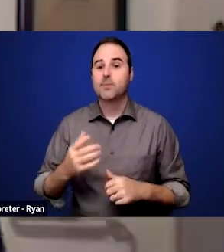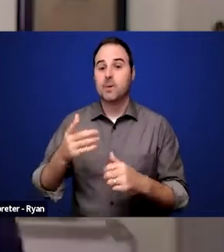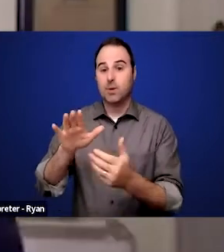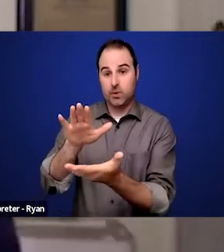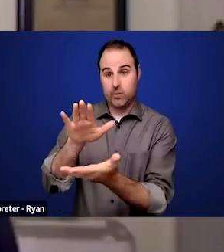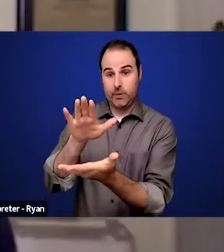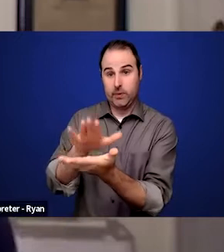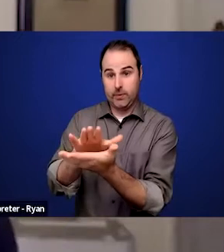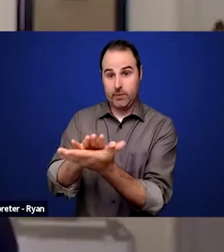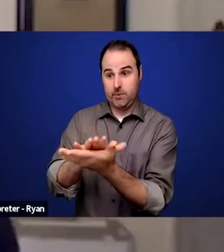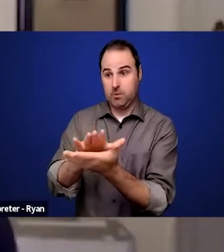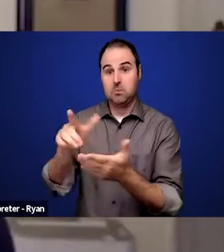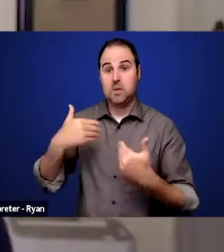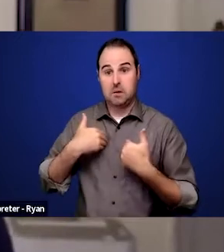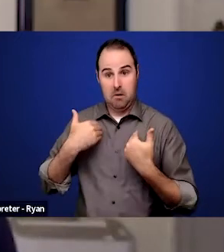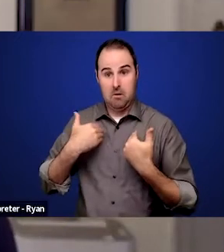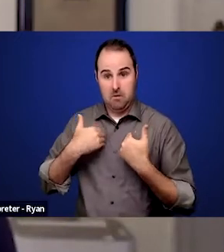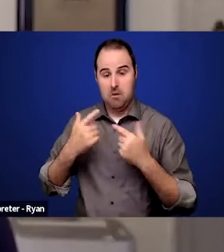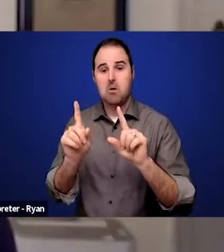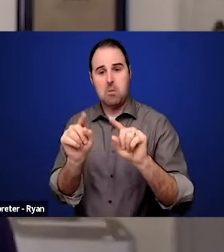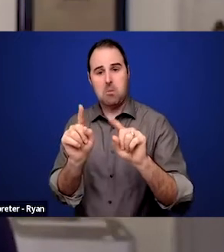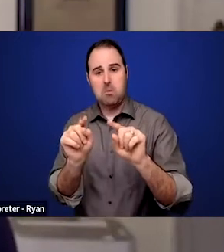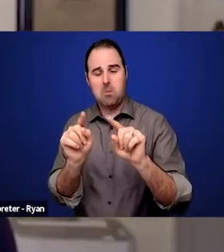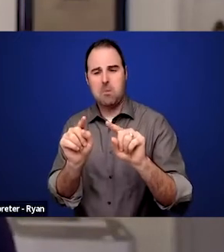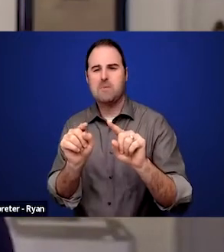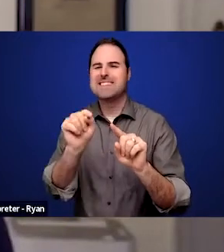what is being done to help non-disabled students